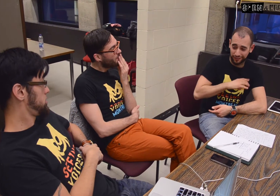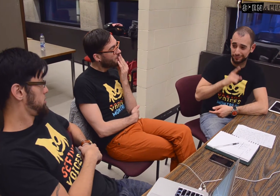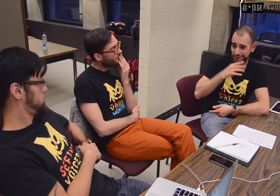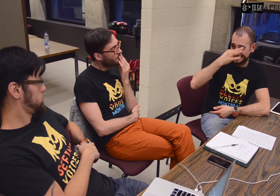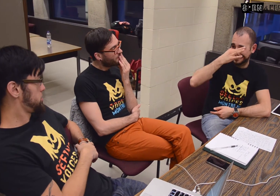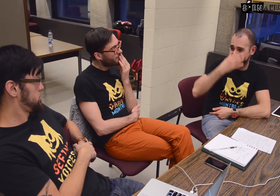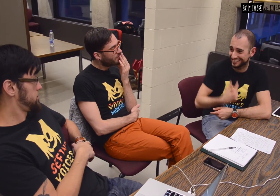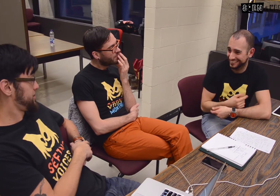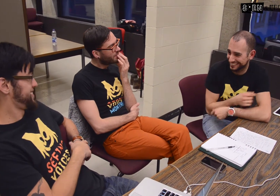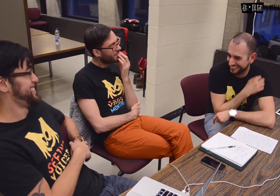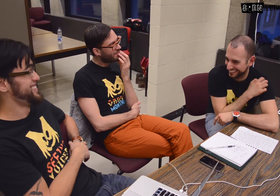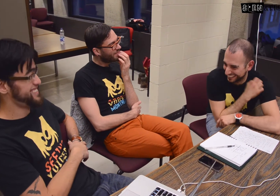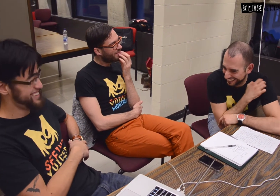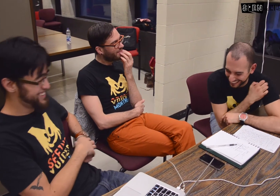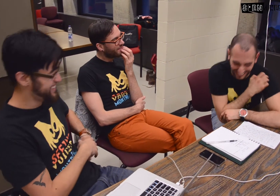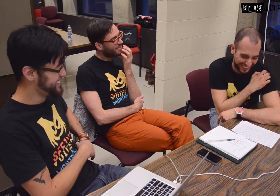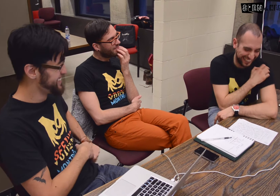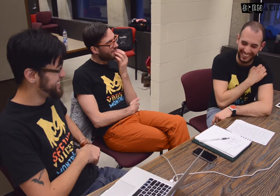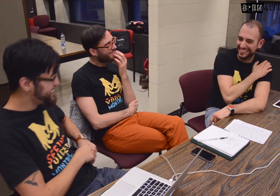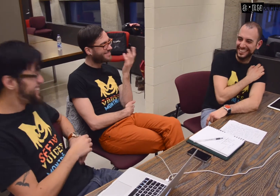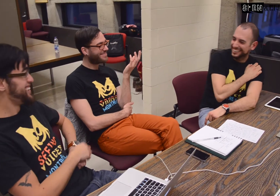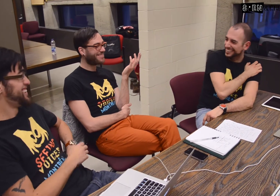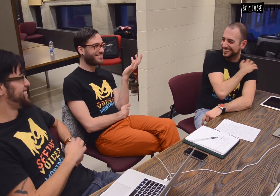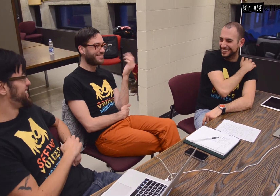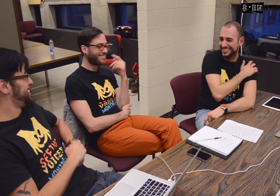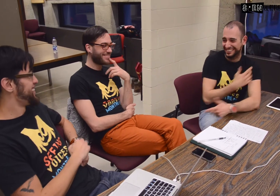I was completely at a lack of ability to communicate.